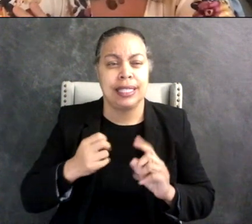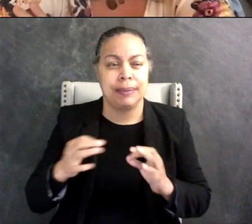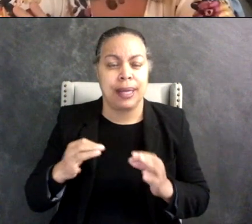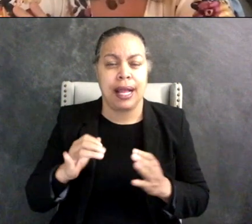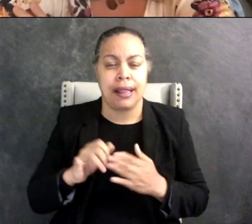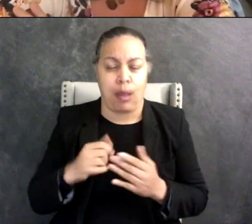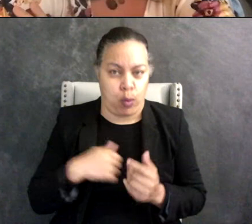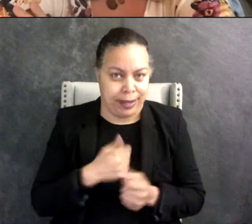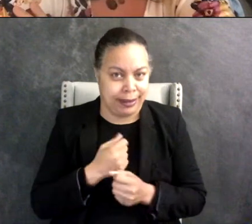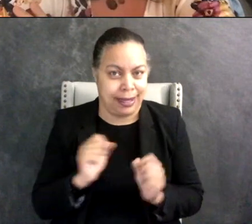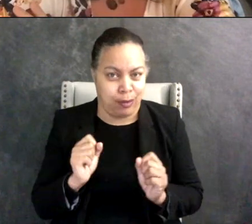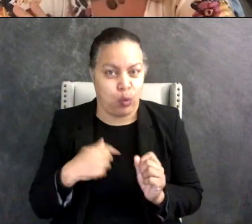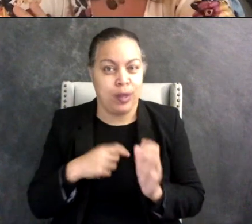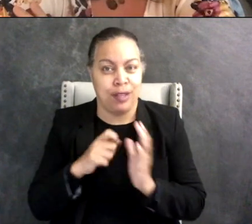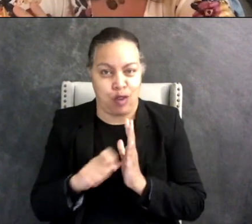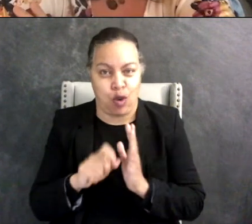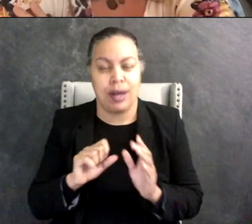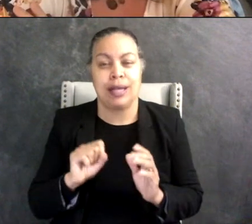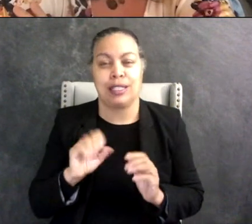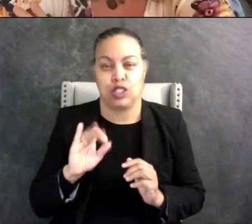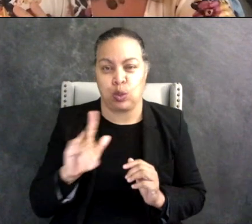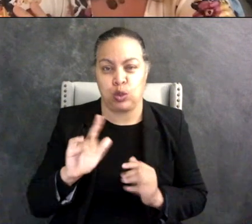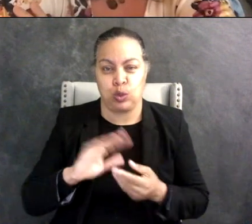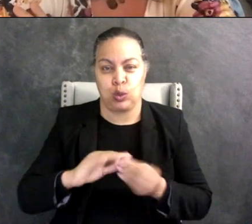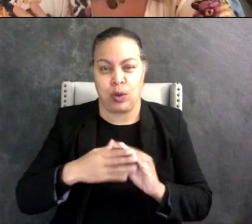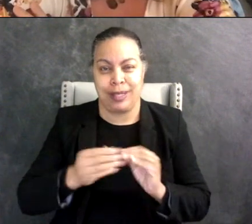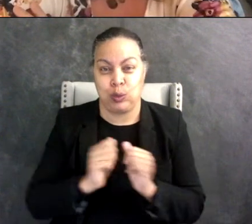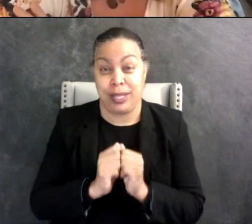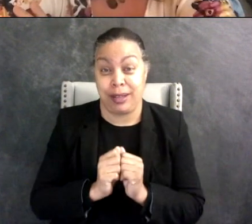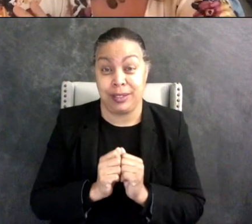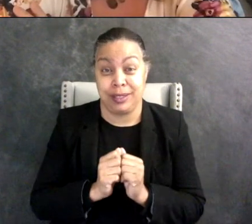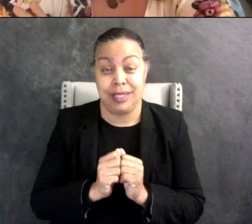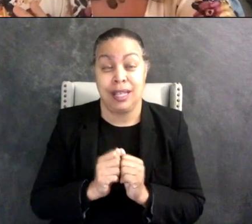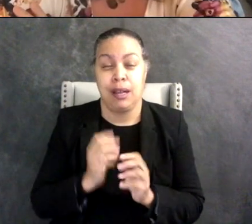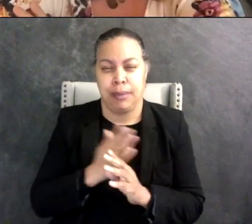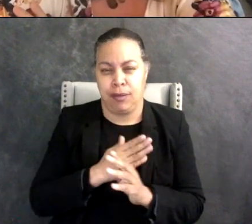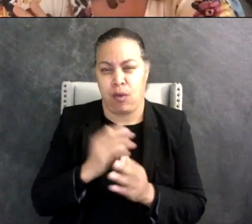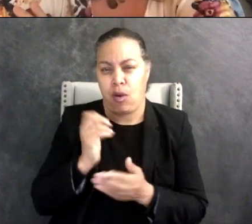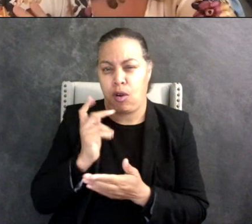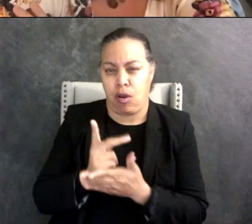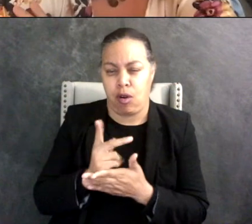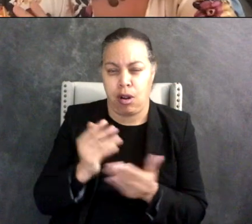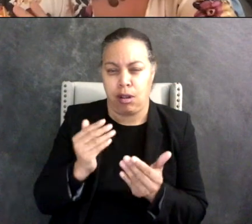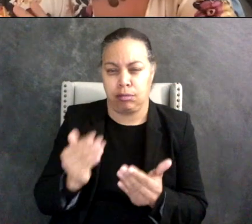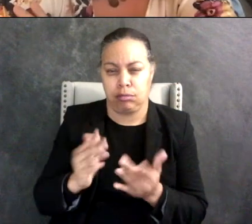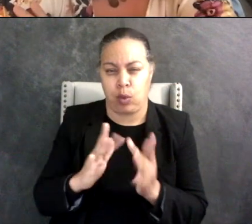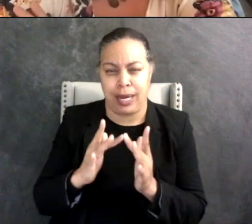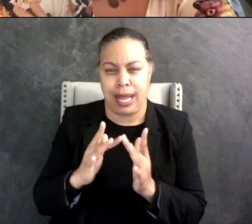We actually wrote a social story together before I let him have online accounts about you know like